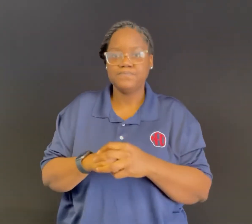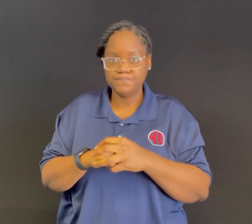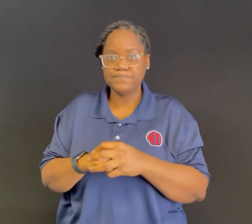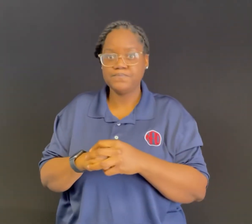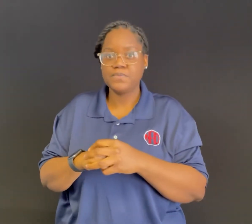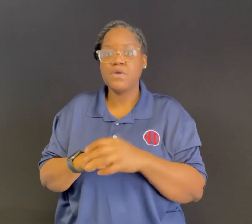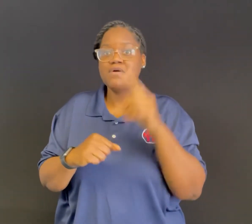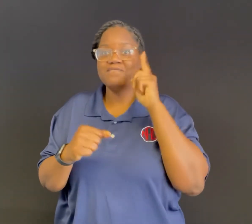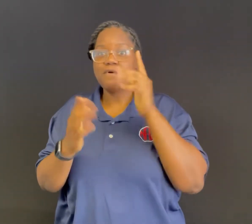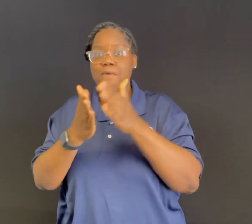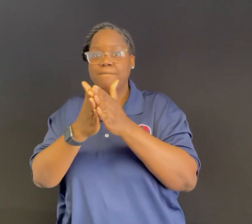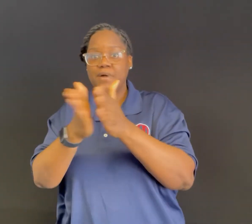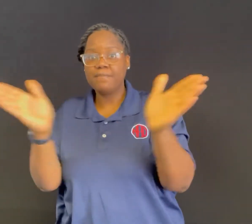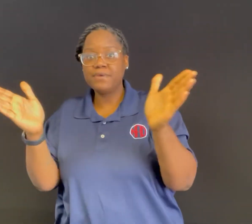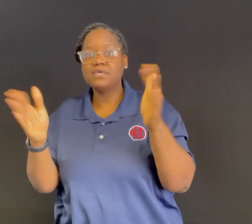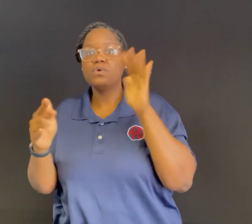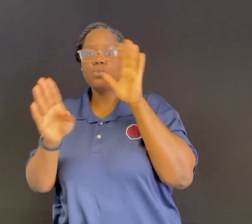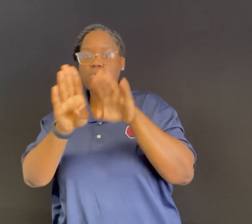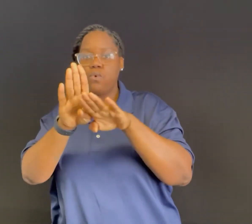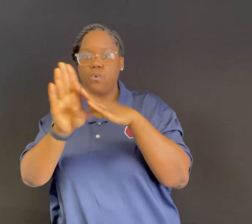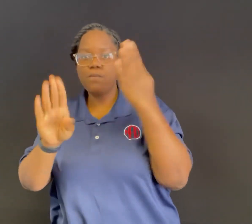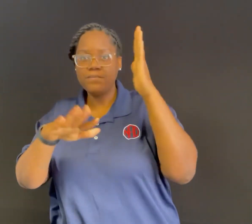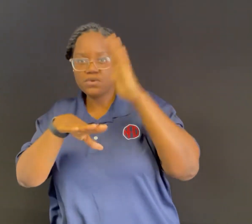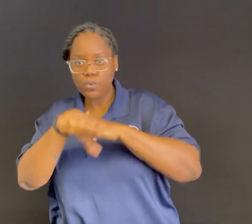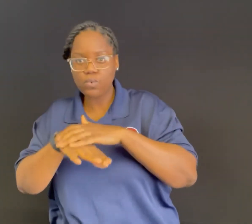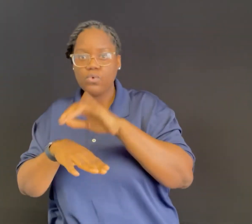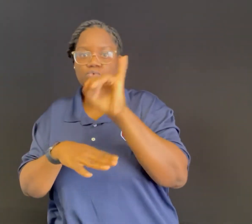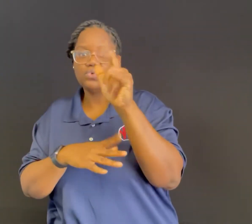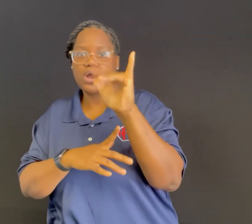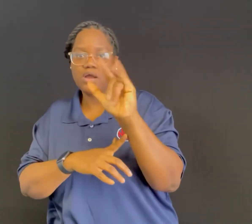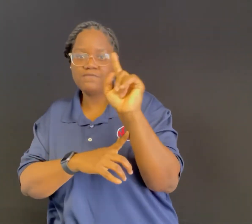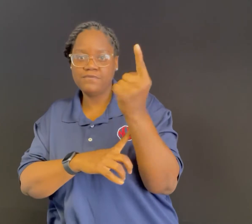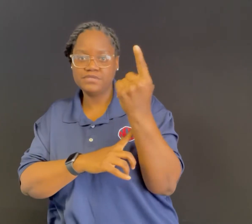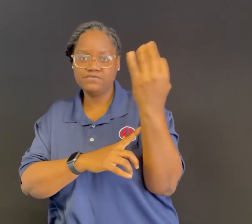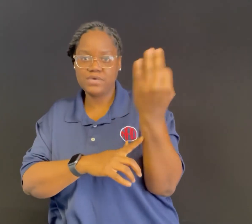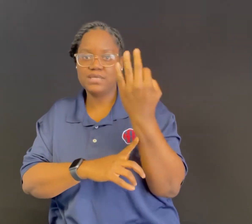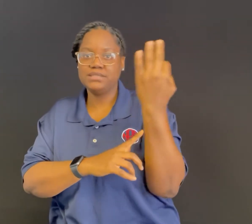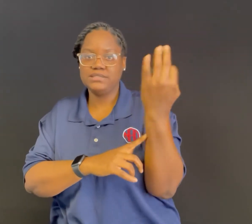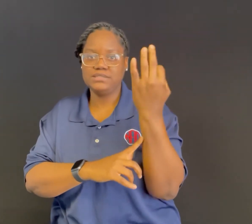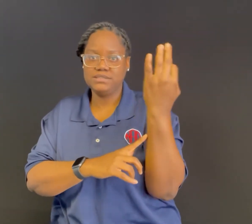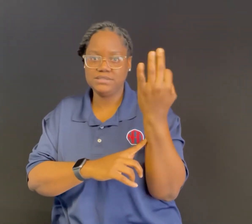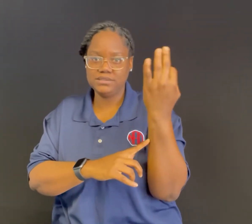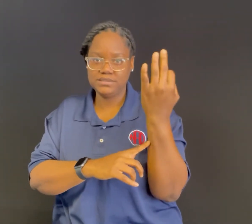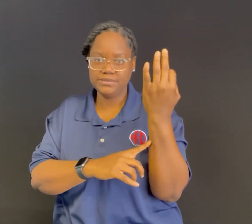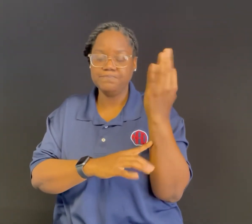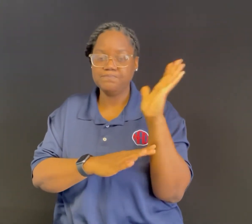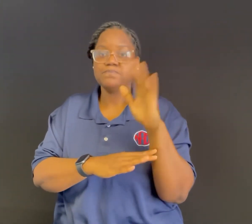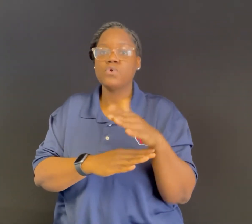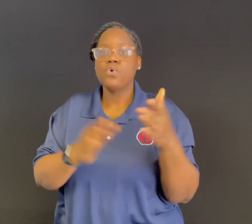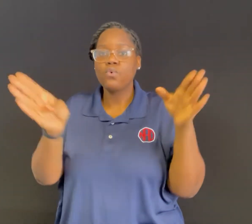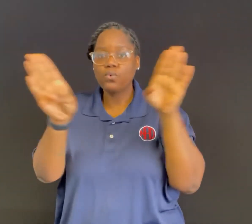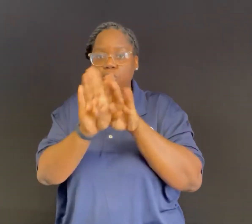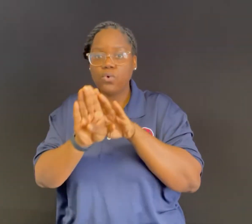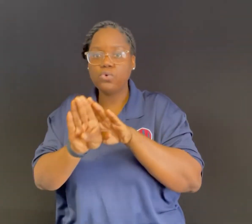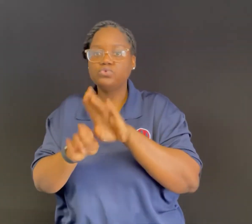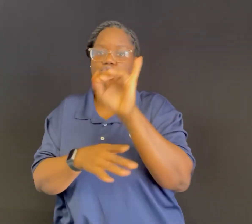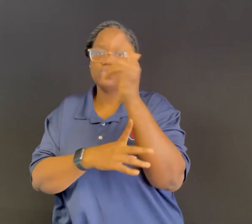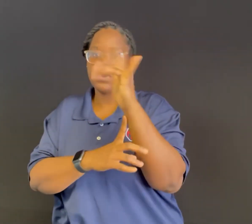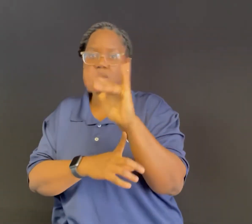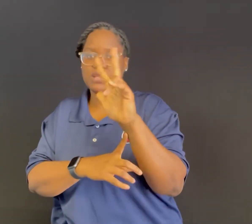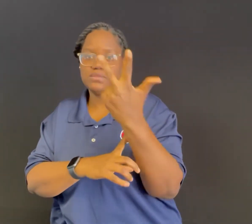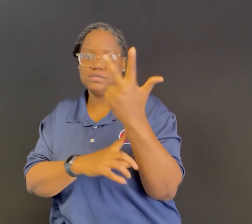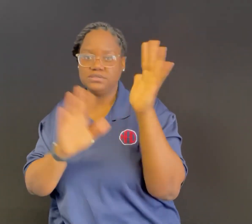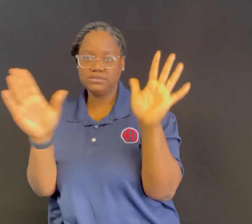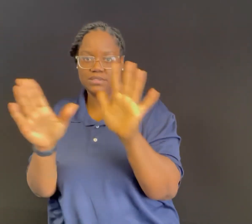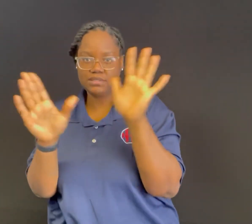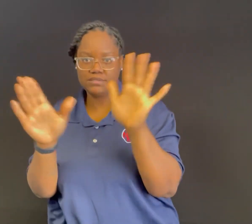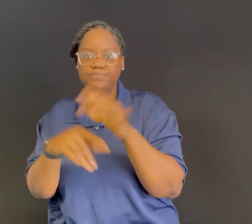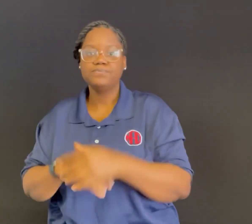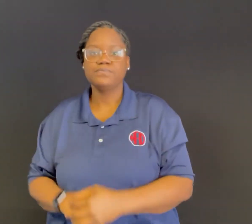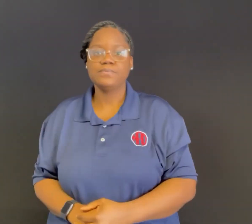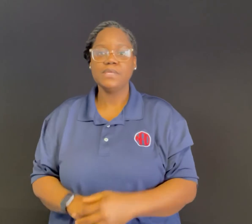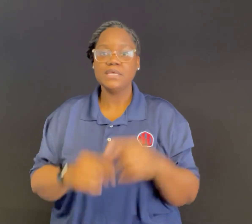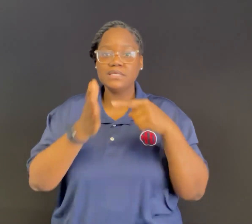The Exhibit Hall will be open to the public on Friday-Sunday, July 1-3.